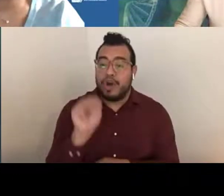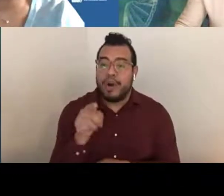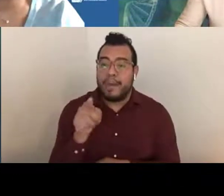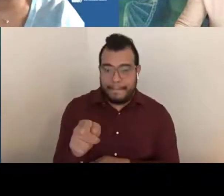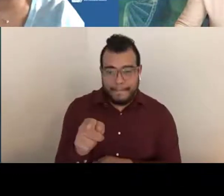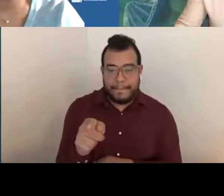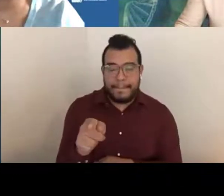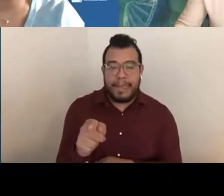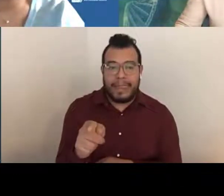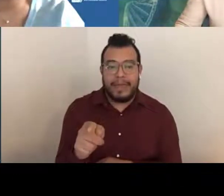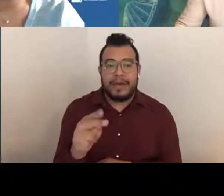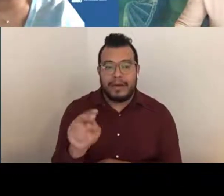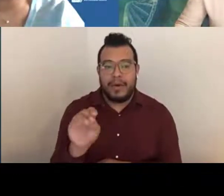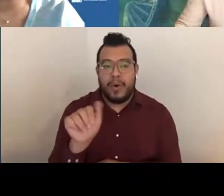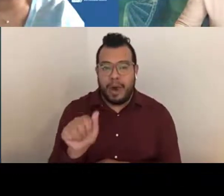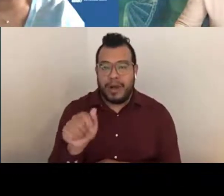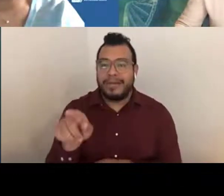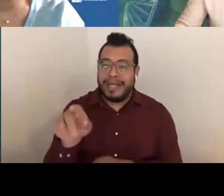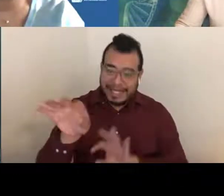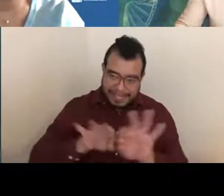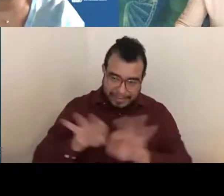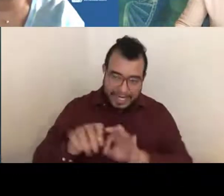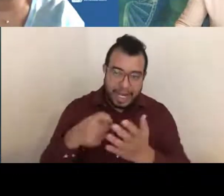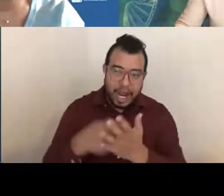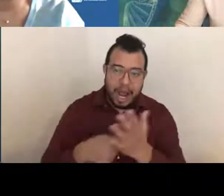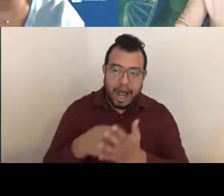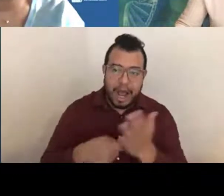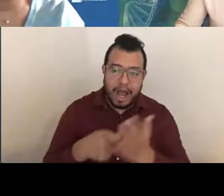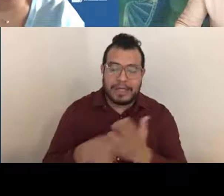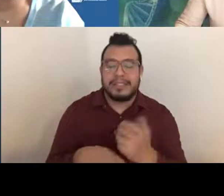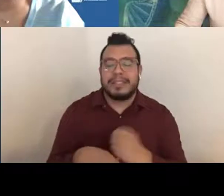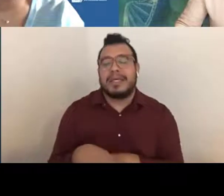explaining the cost and what the carryover is for.